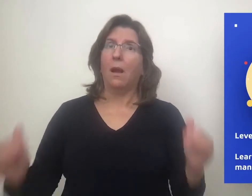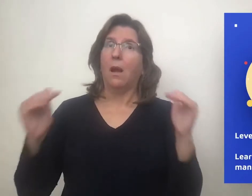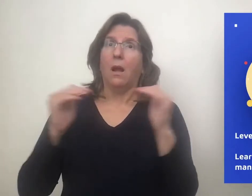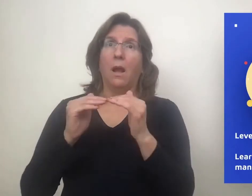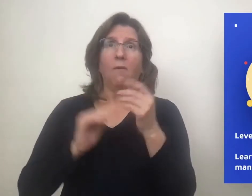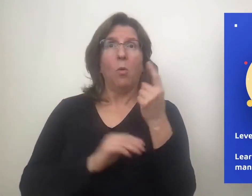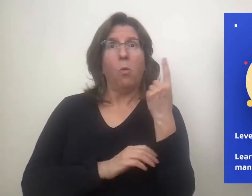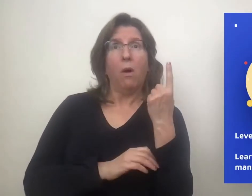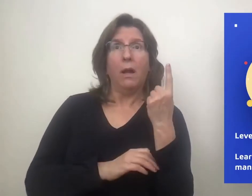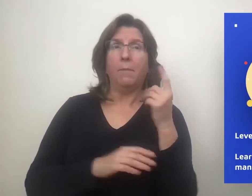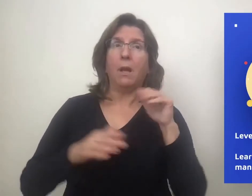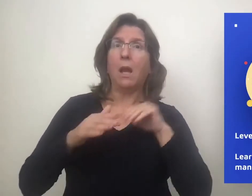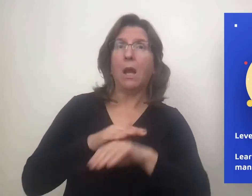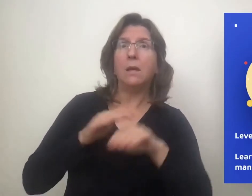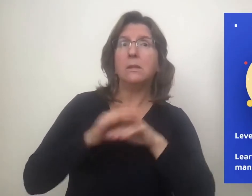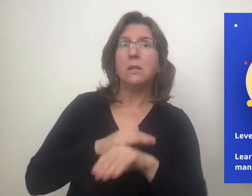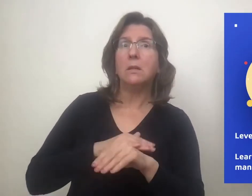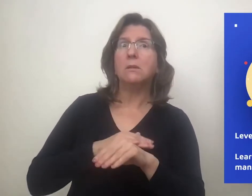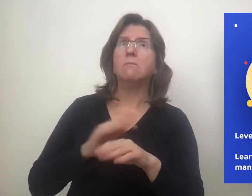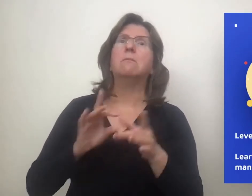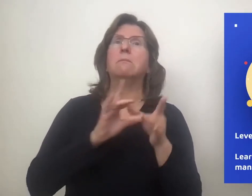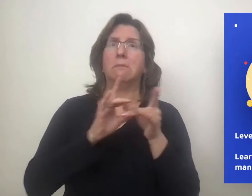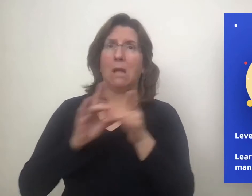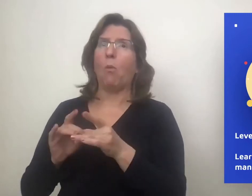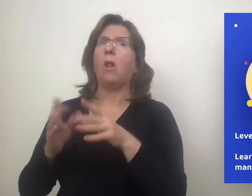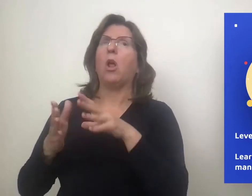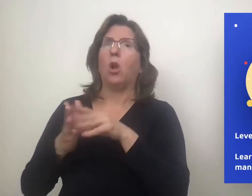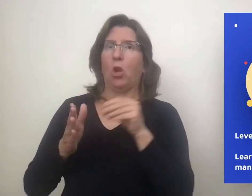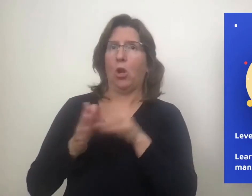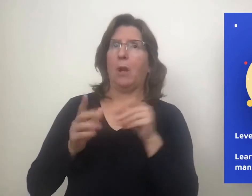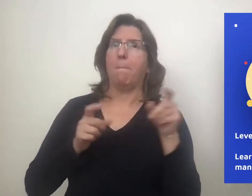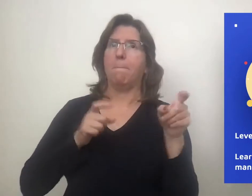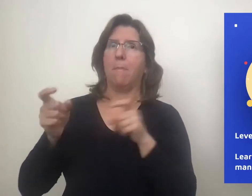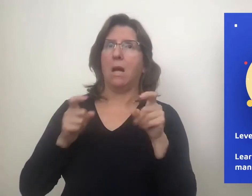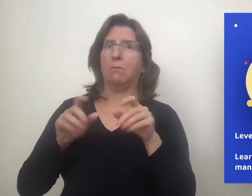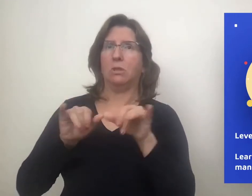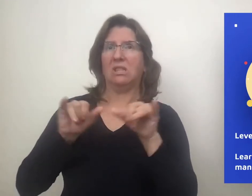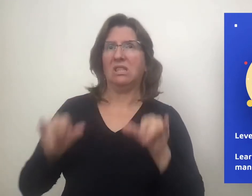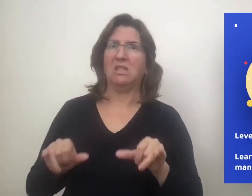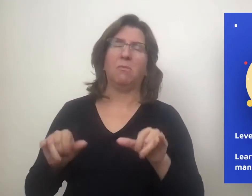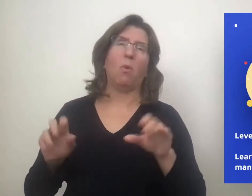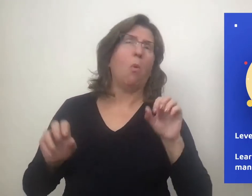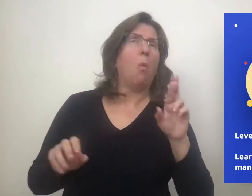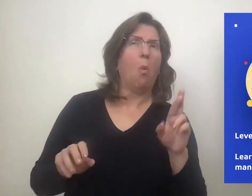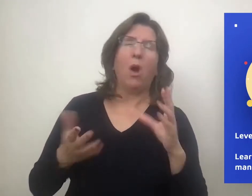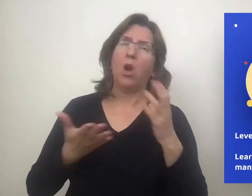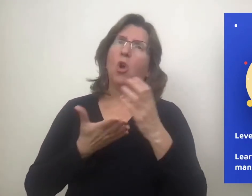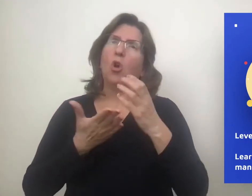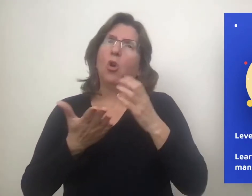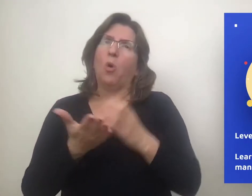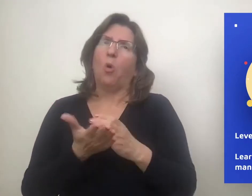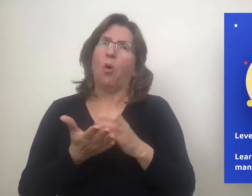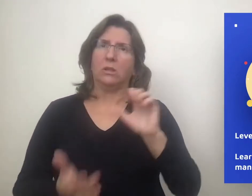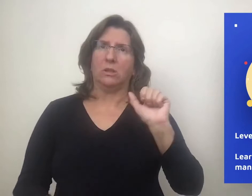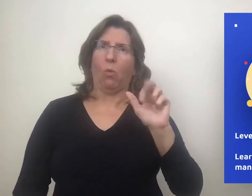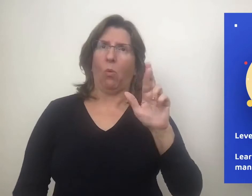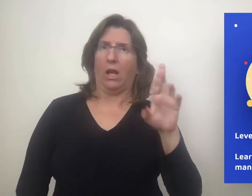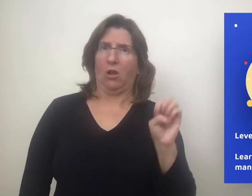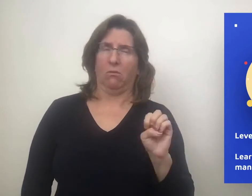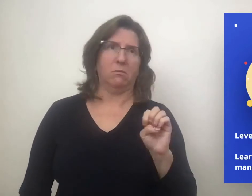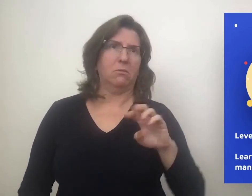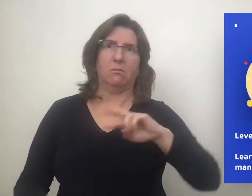Level 1 accessibility refers to the learning management system, or the courseware.